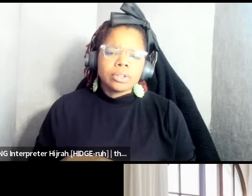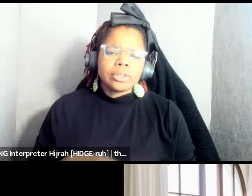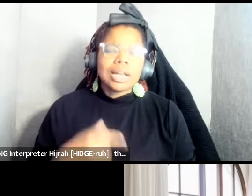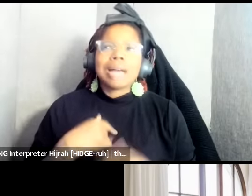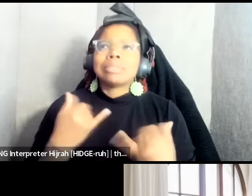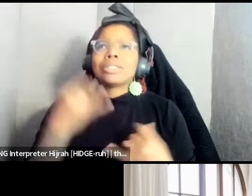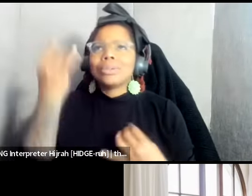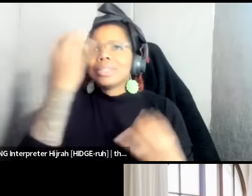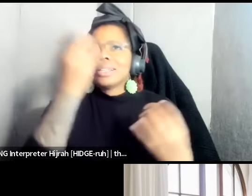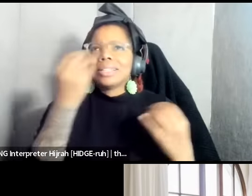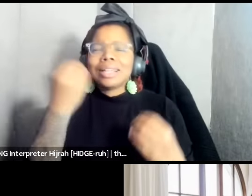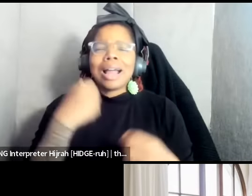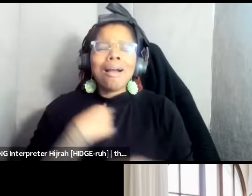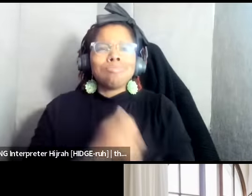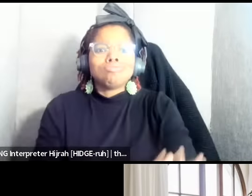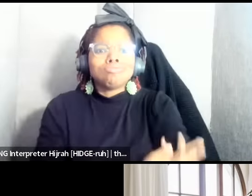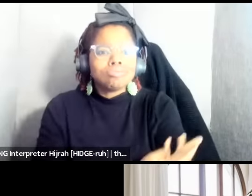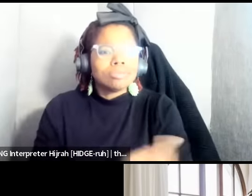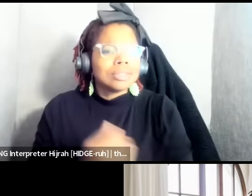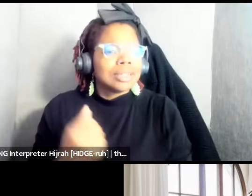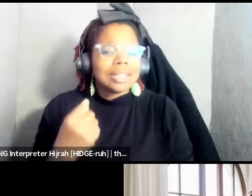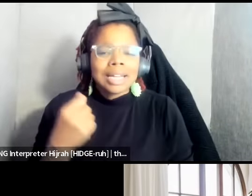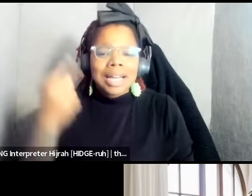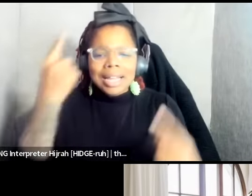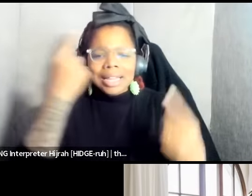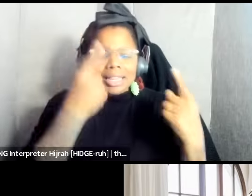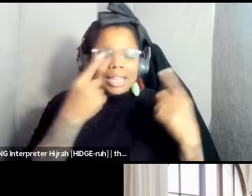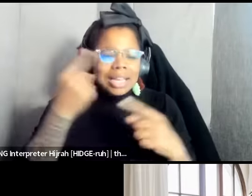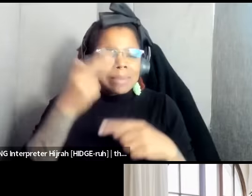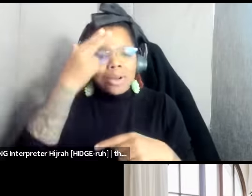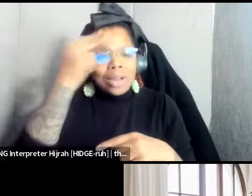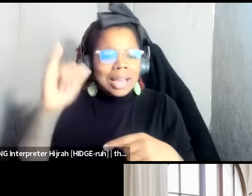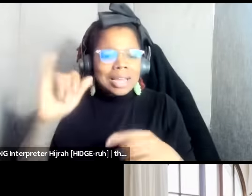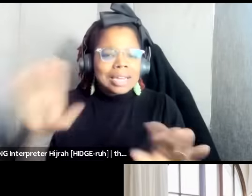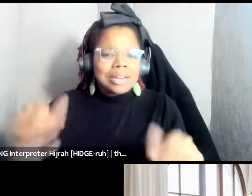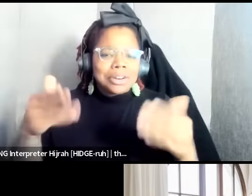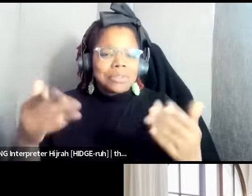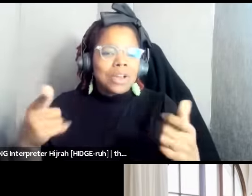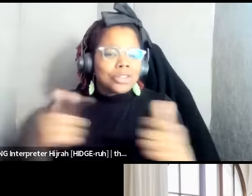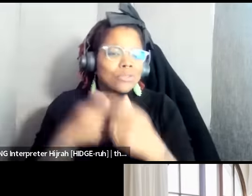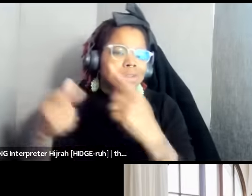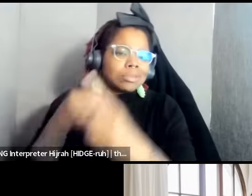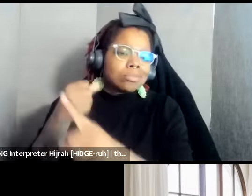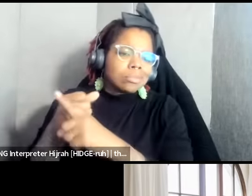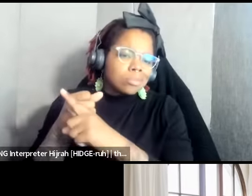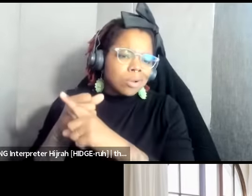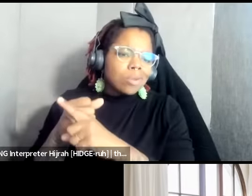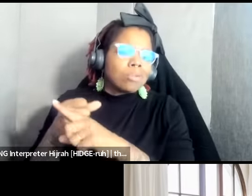chills thinking about Haiti delivering the first blow to colonization and Palestine delivering the